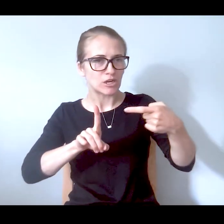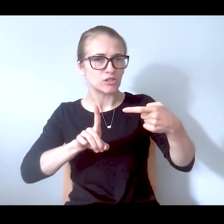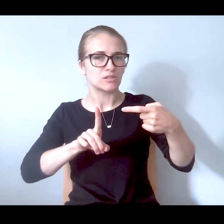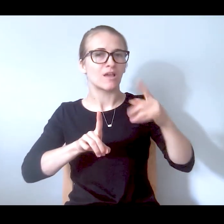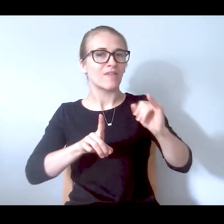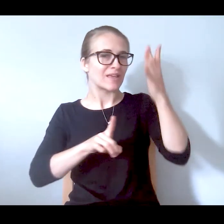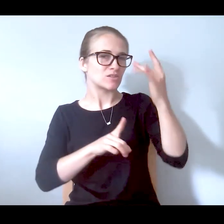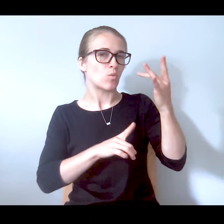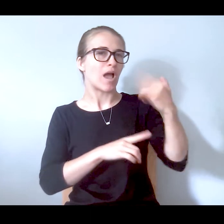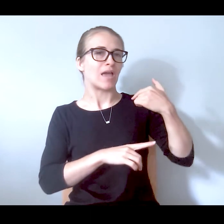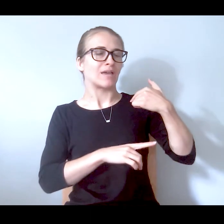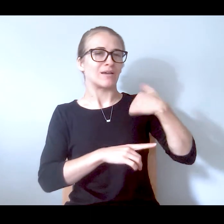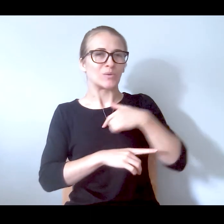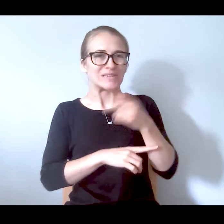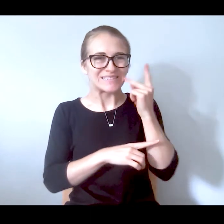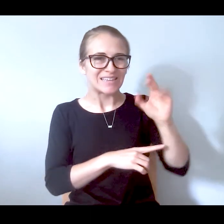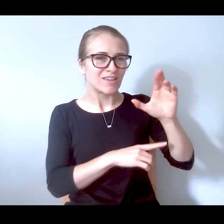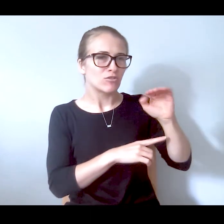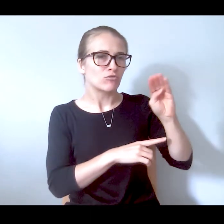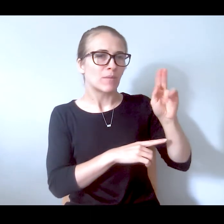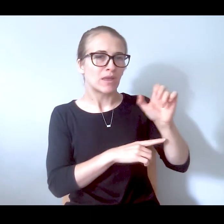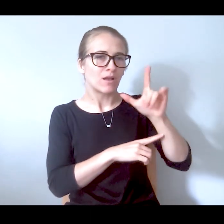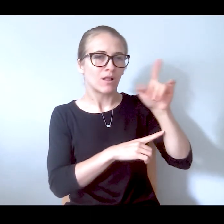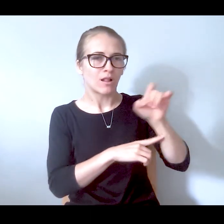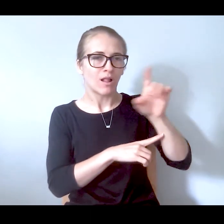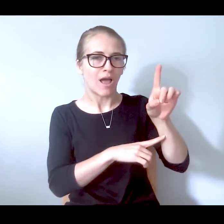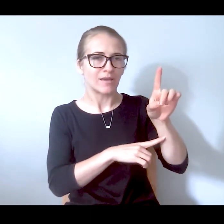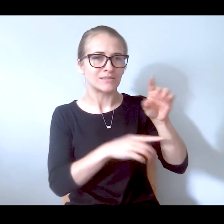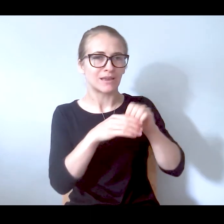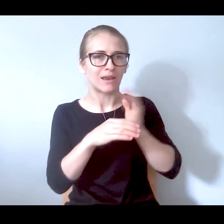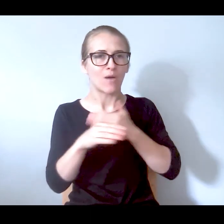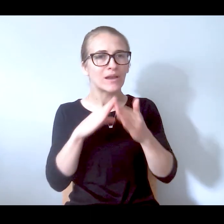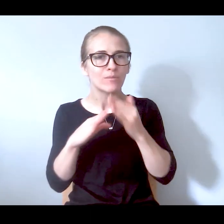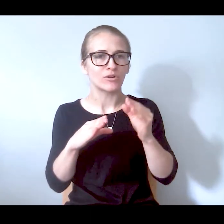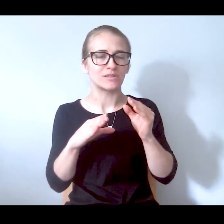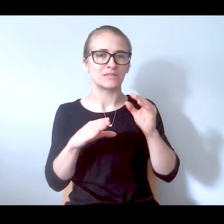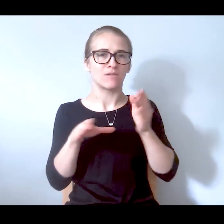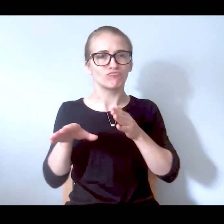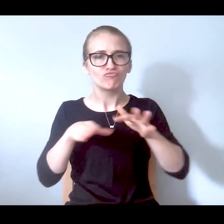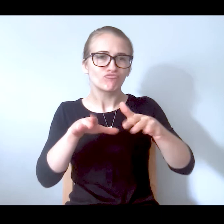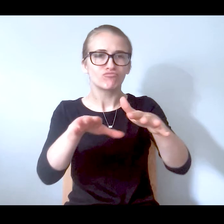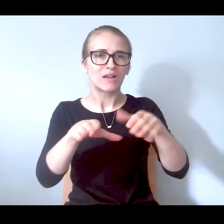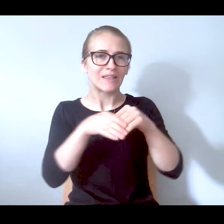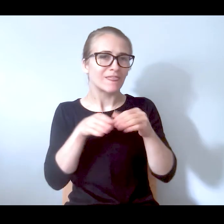in our communities, in our neighborhoods. People walking down the street, people call 911